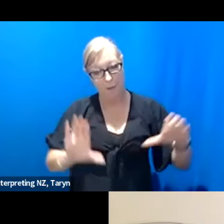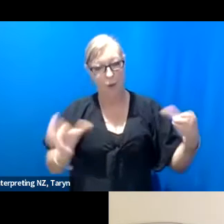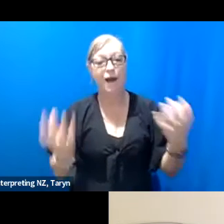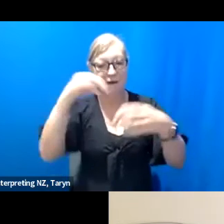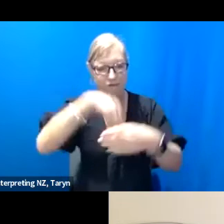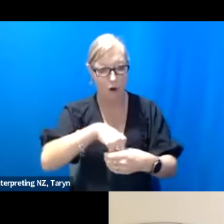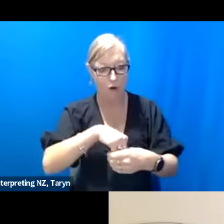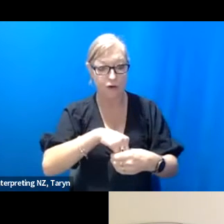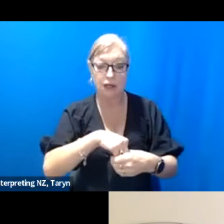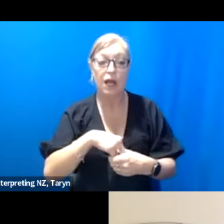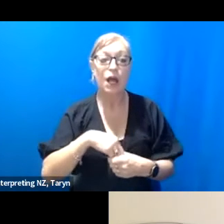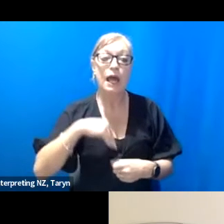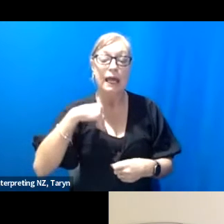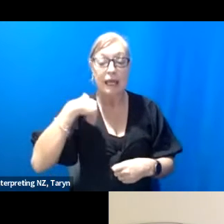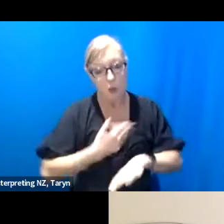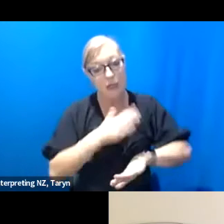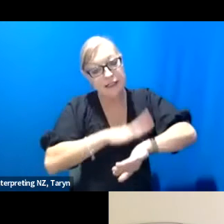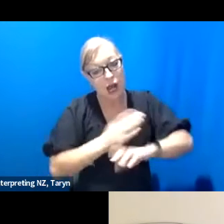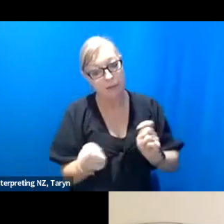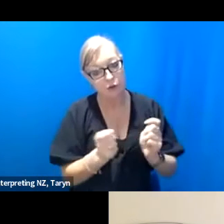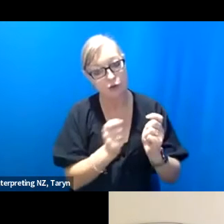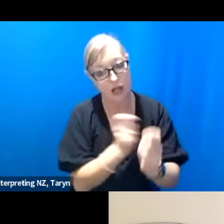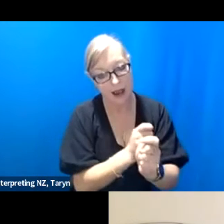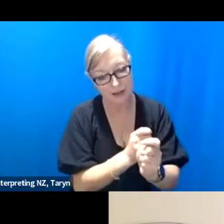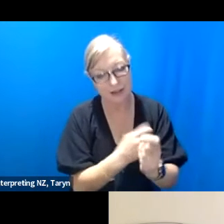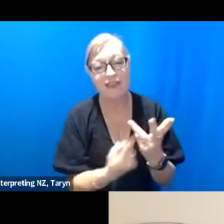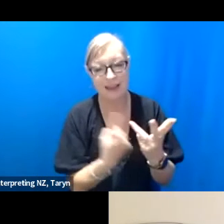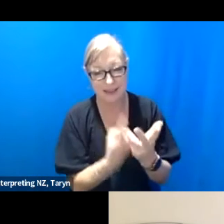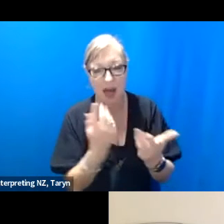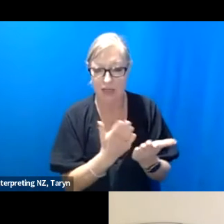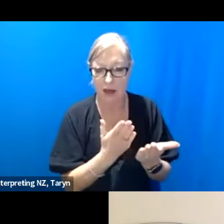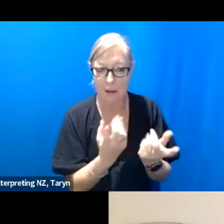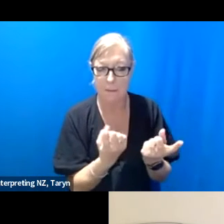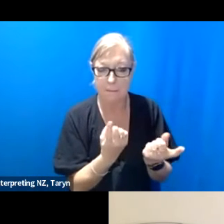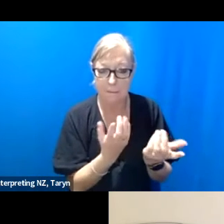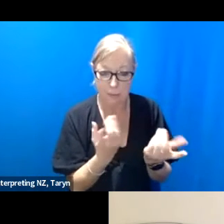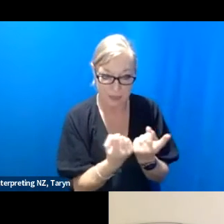it takes time to change things though, that's the other thing. And nobody likes to give you money to